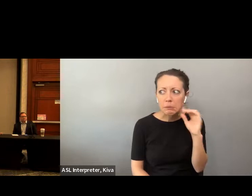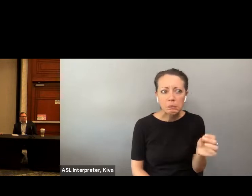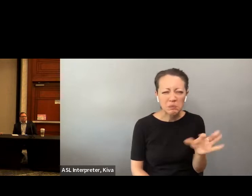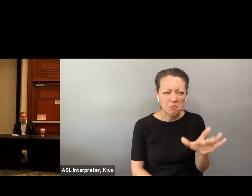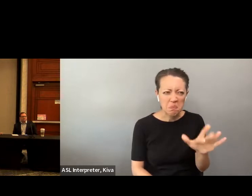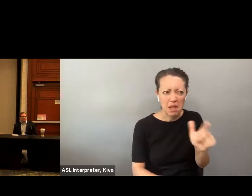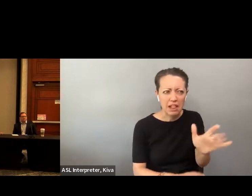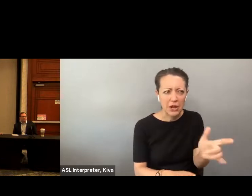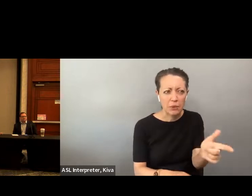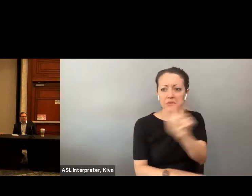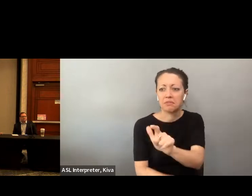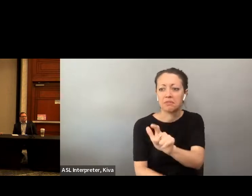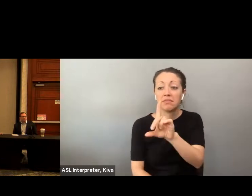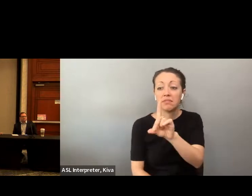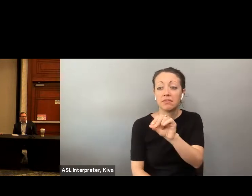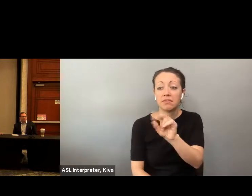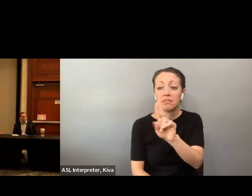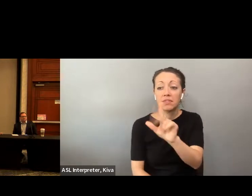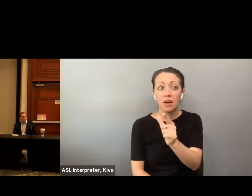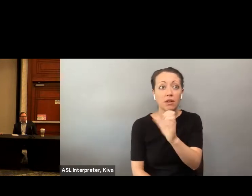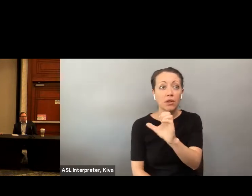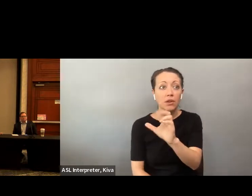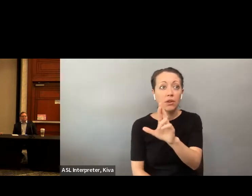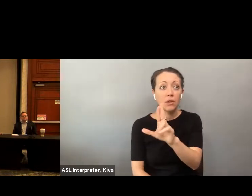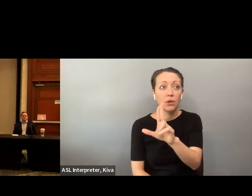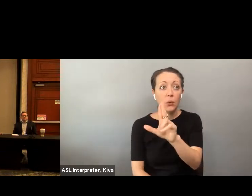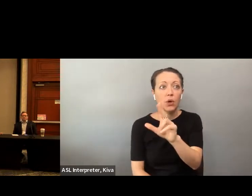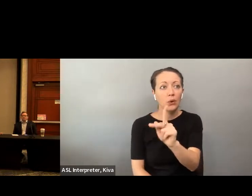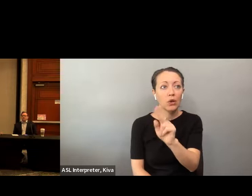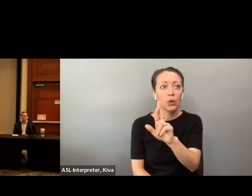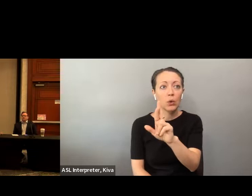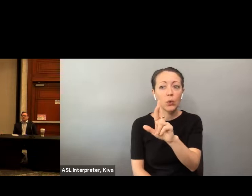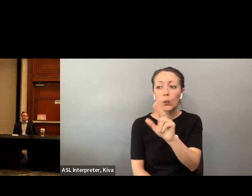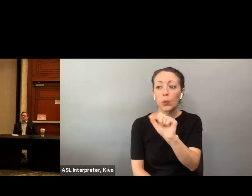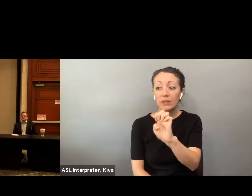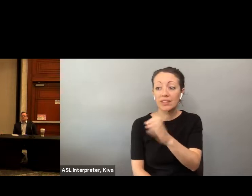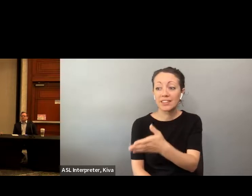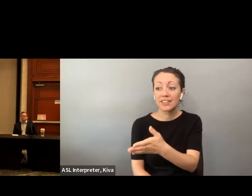We may have a slight problem with that. So I'm going to